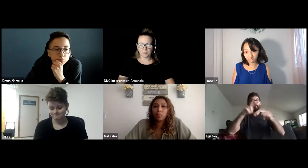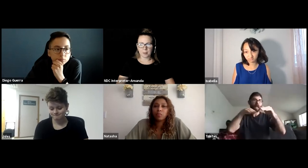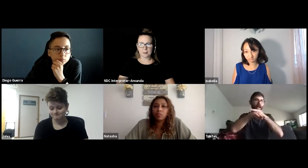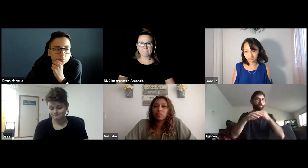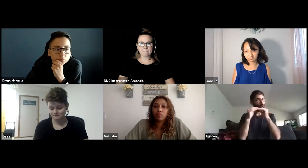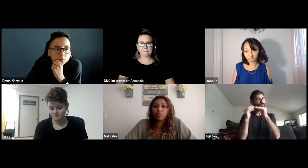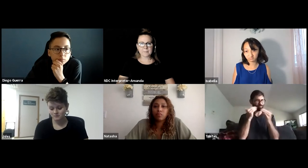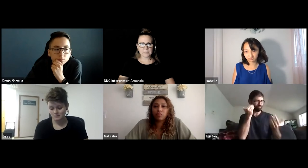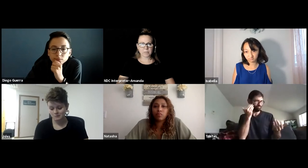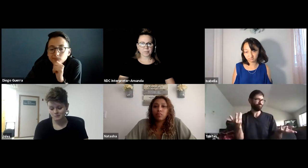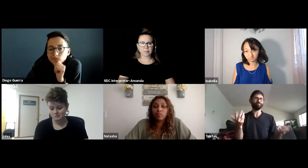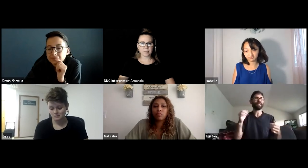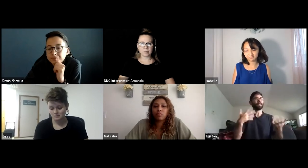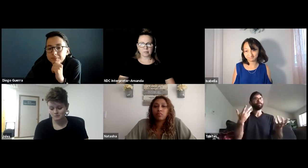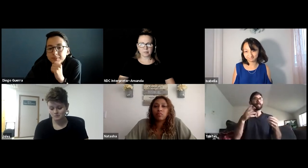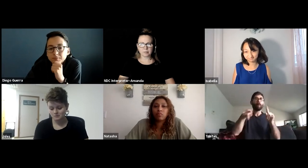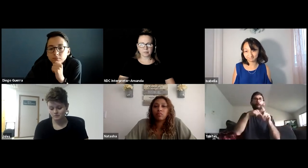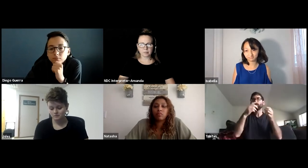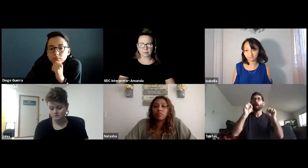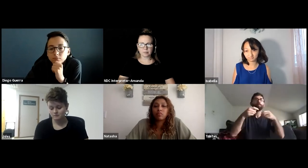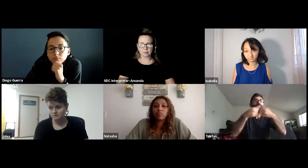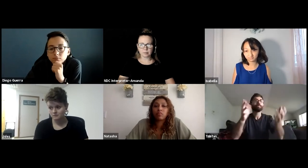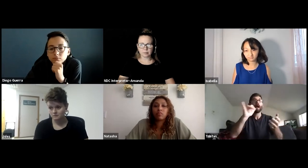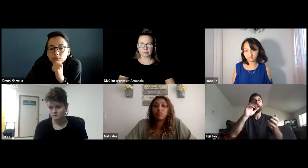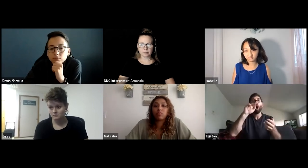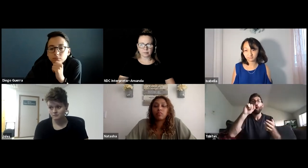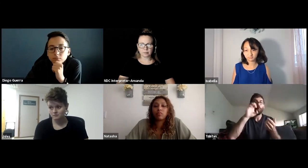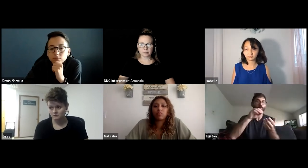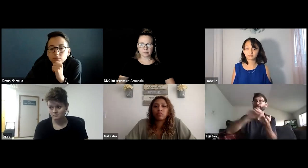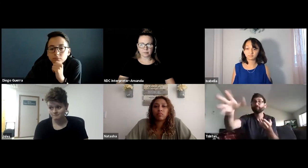That is inequitable. They should have access in mind.